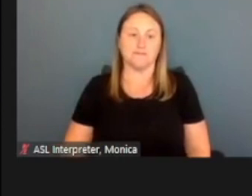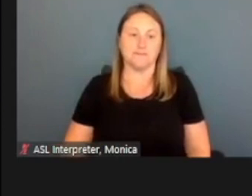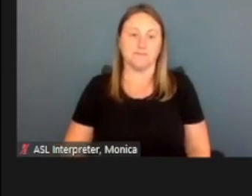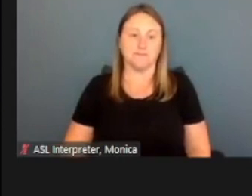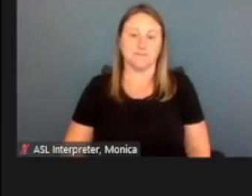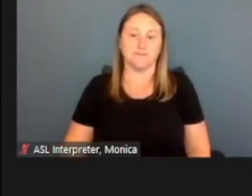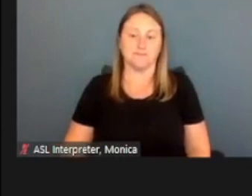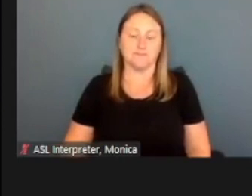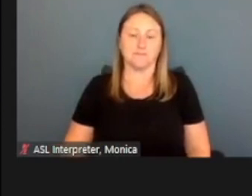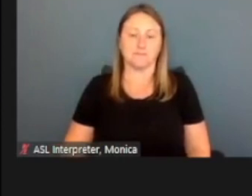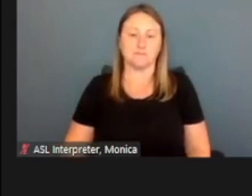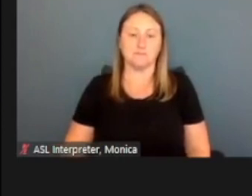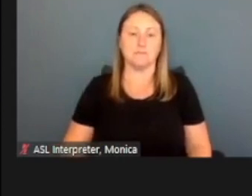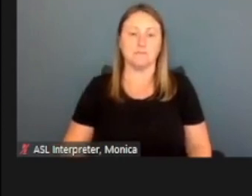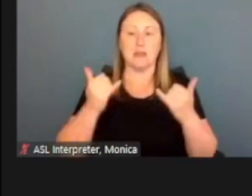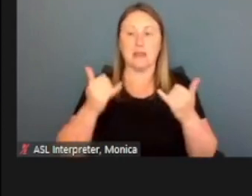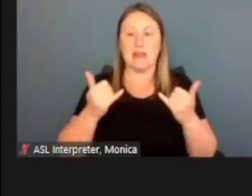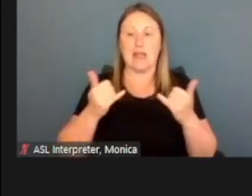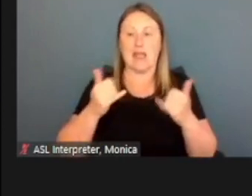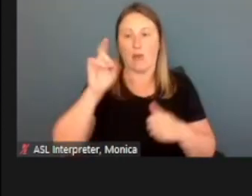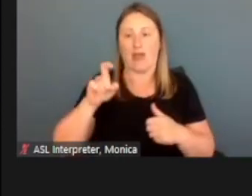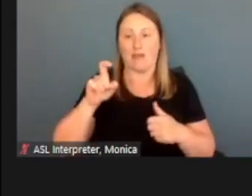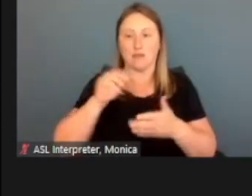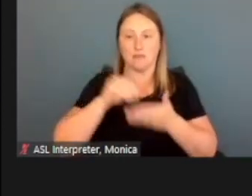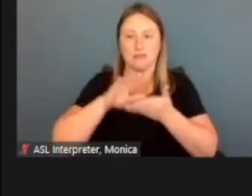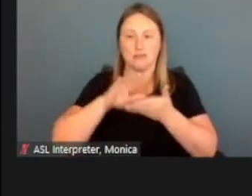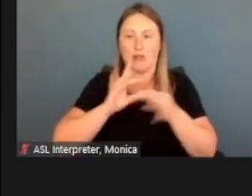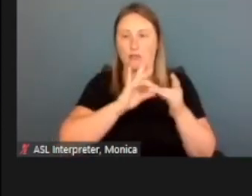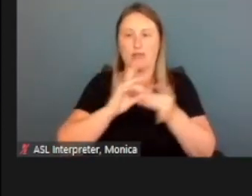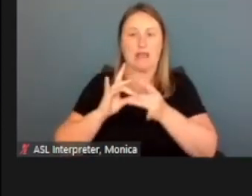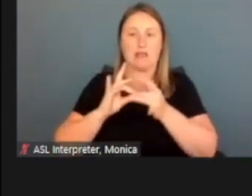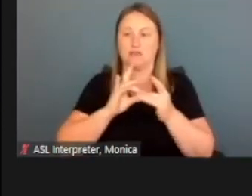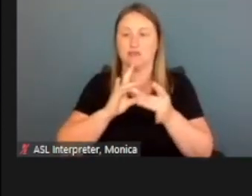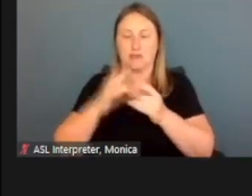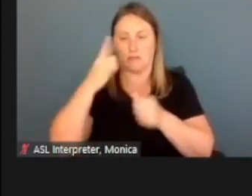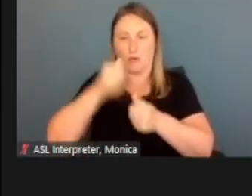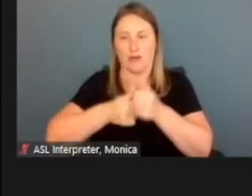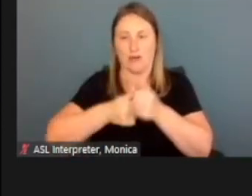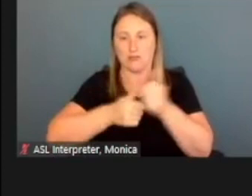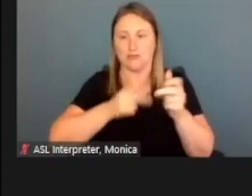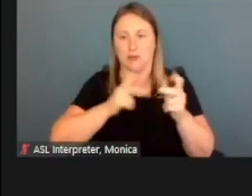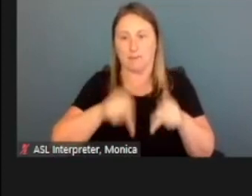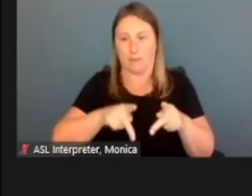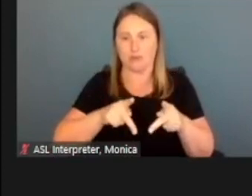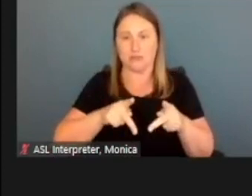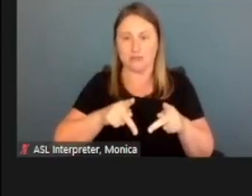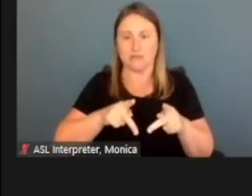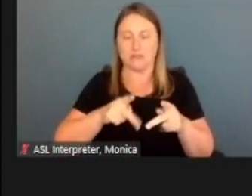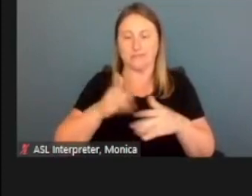Okay, now we need to define the relationships for each person entered between each other.